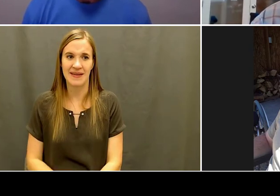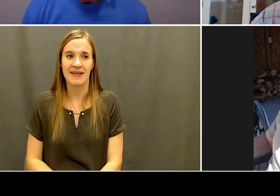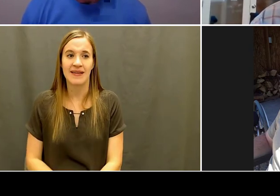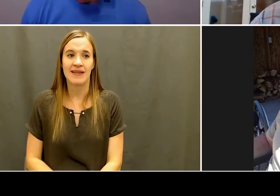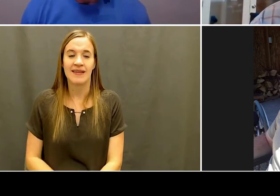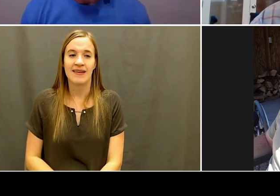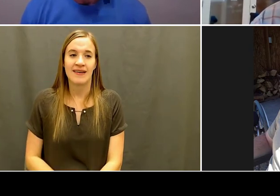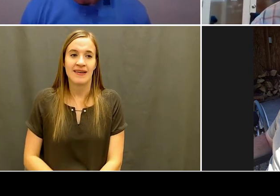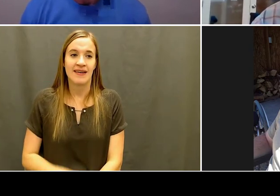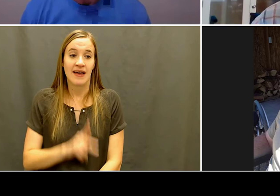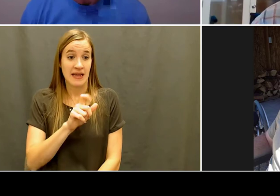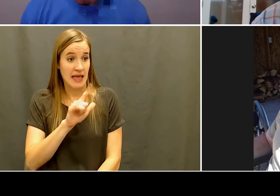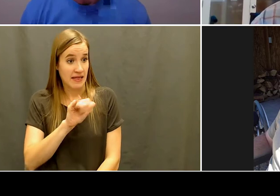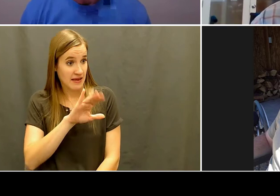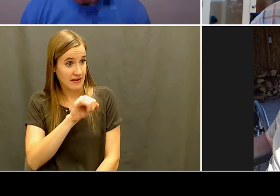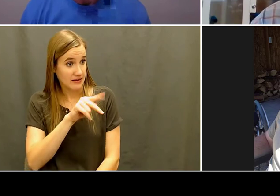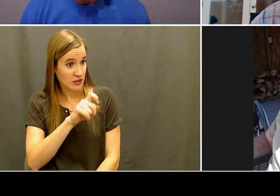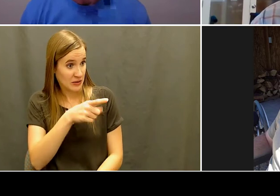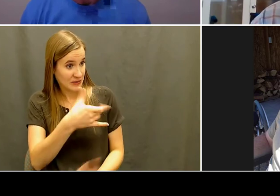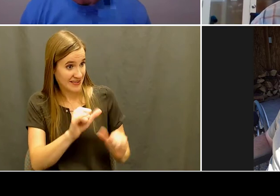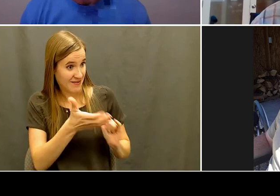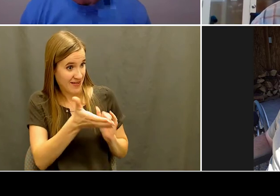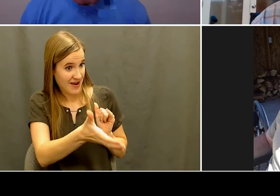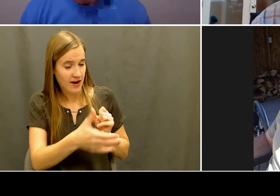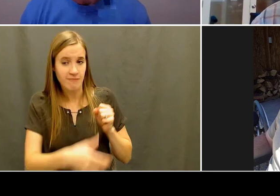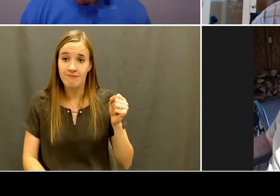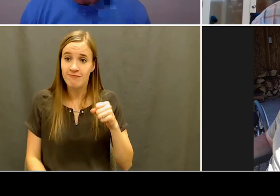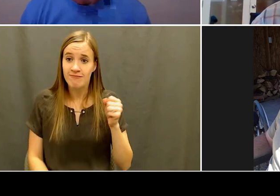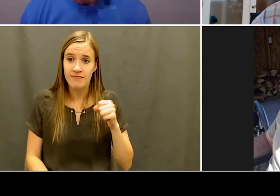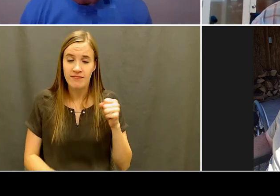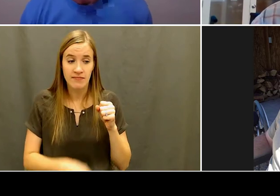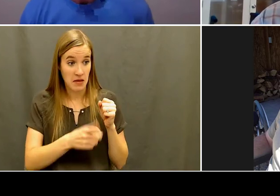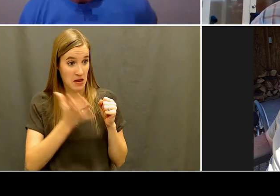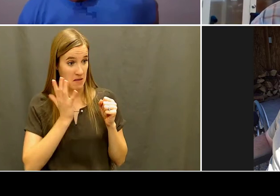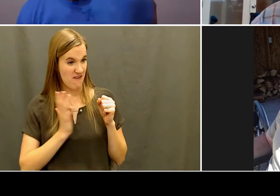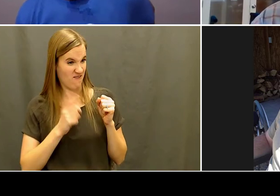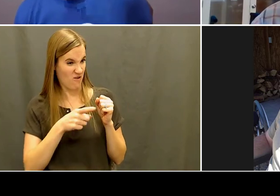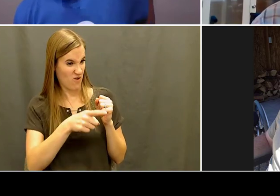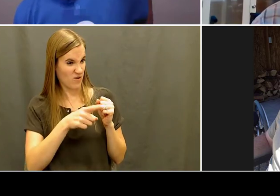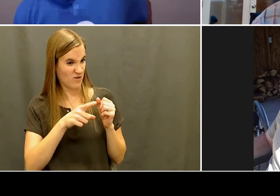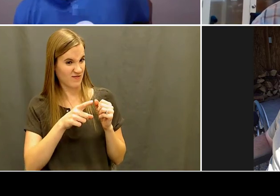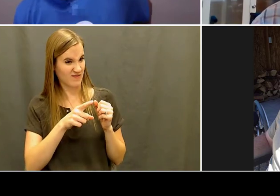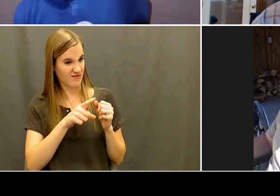Jake: I think I was. I think I was eight.I'll be 41 next weekend,